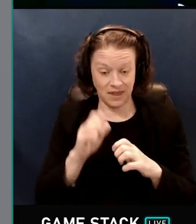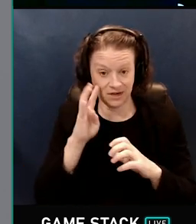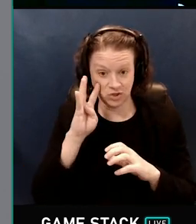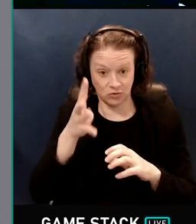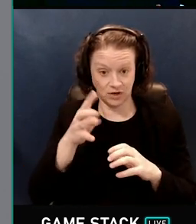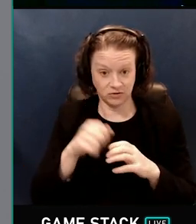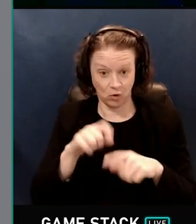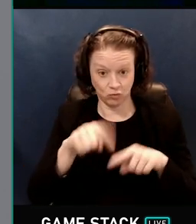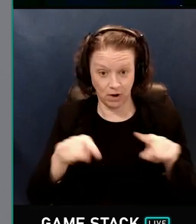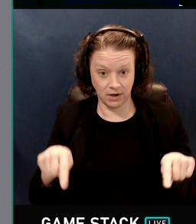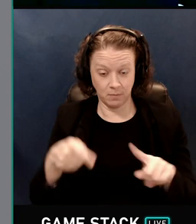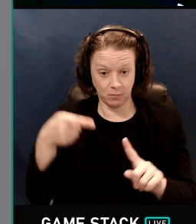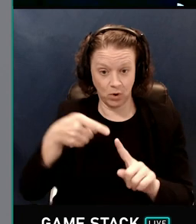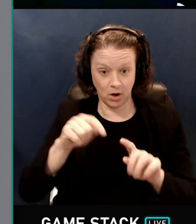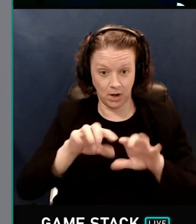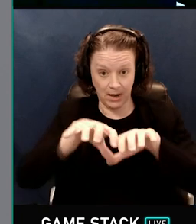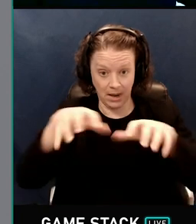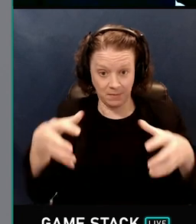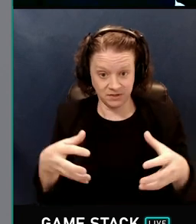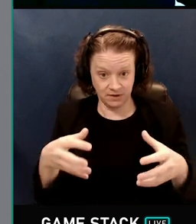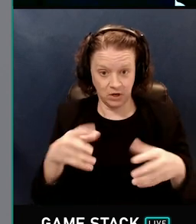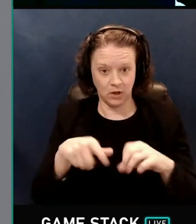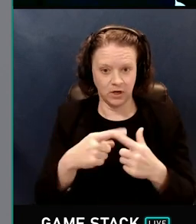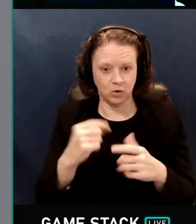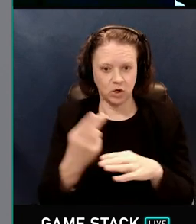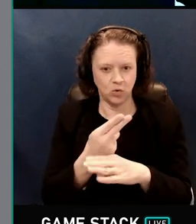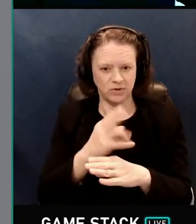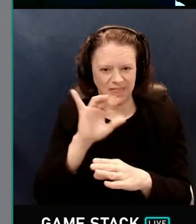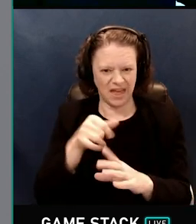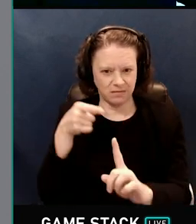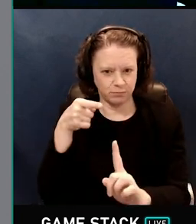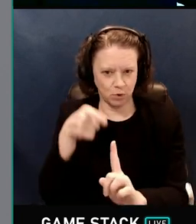a random point on a hemisphere that you can then use as a direction.